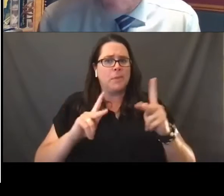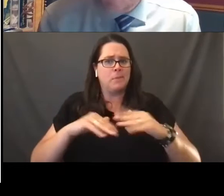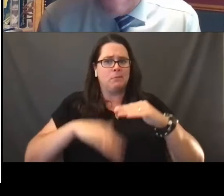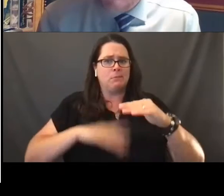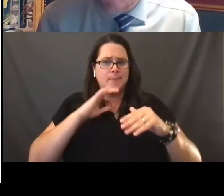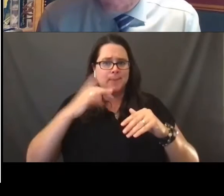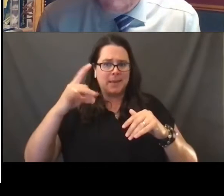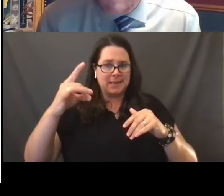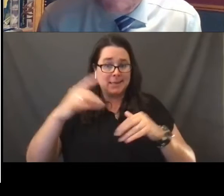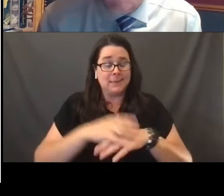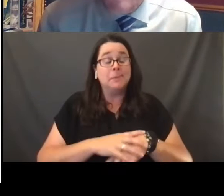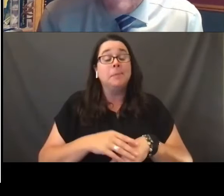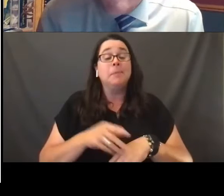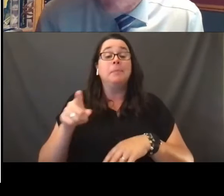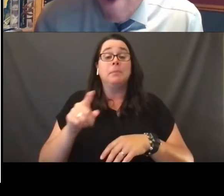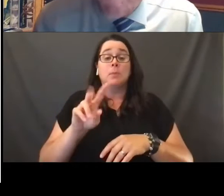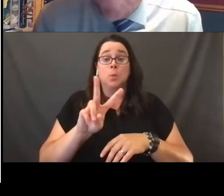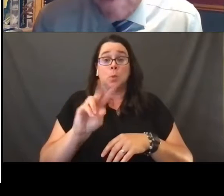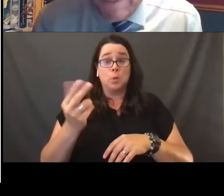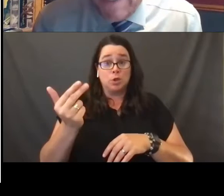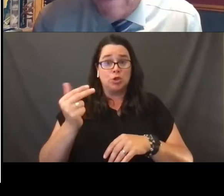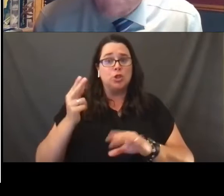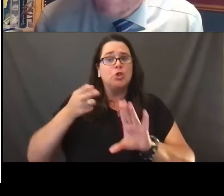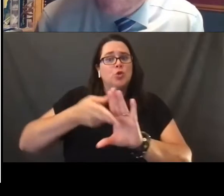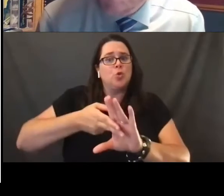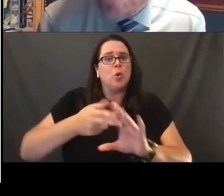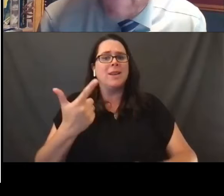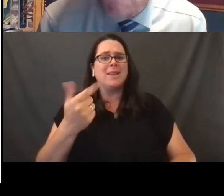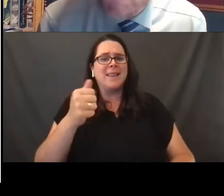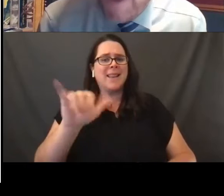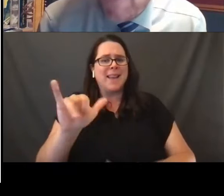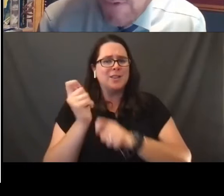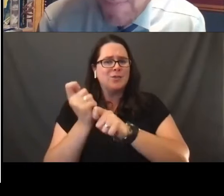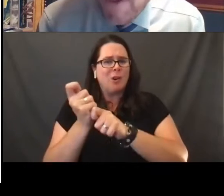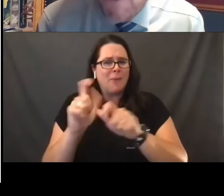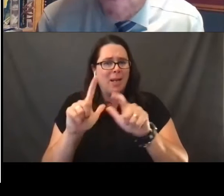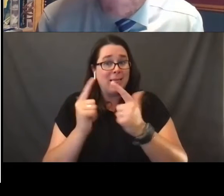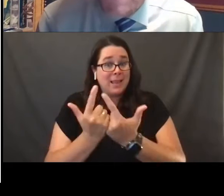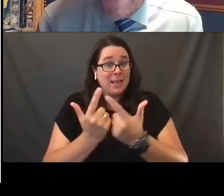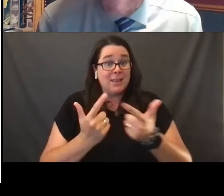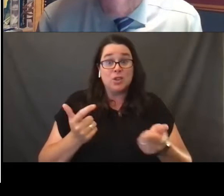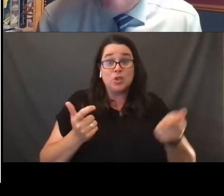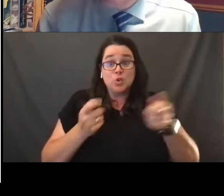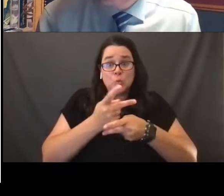In 2013, he joined a gay softball league and his supervisors found out about it and once again,